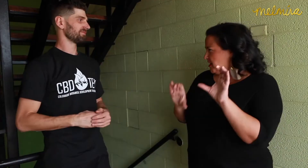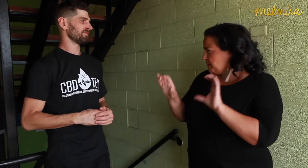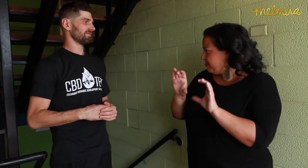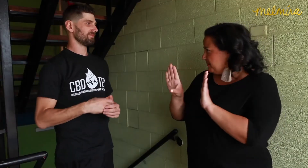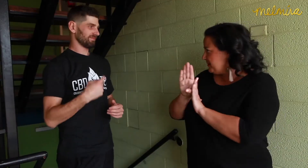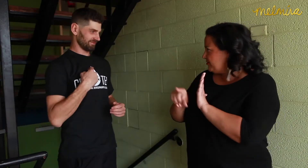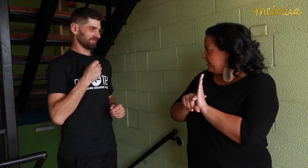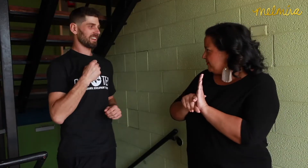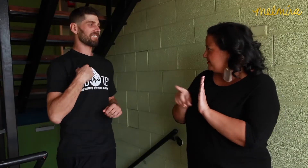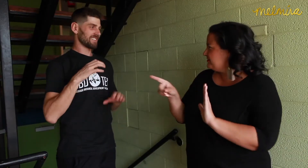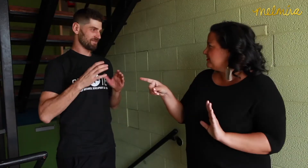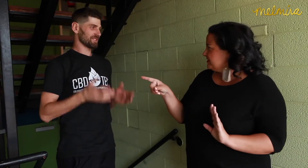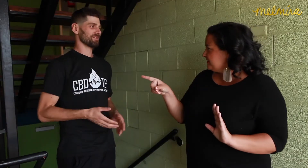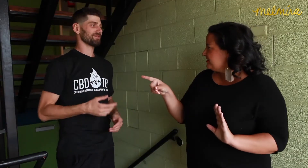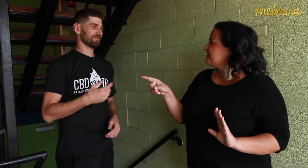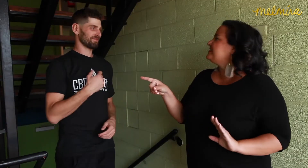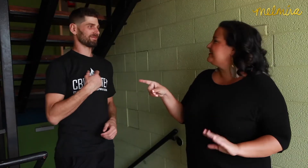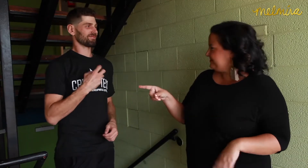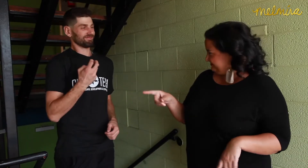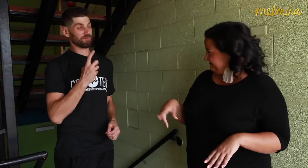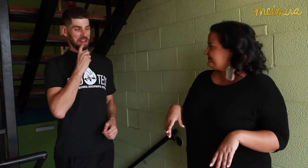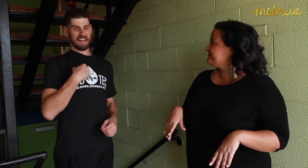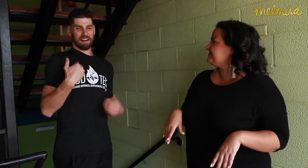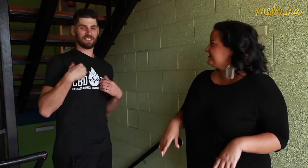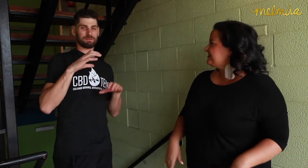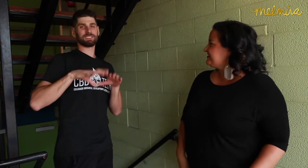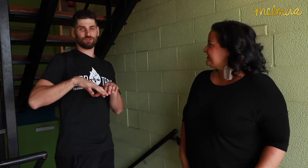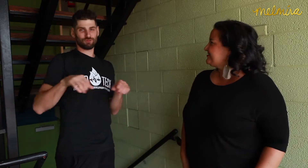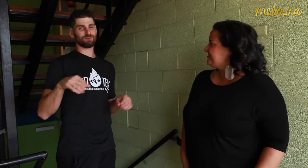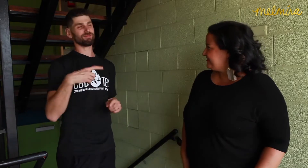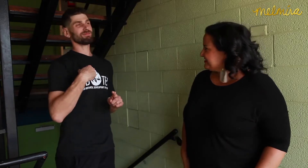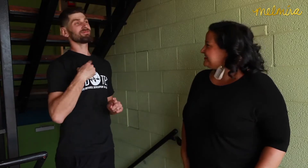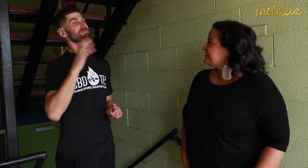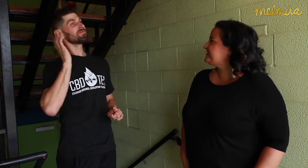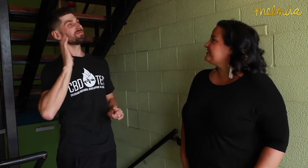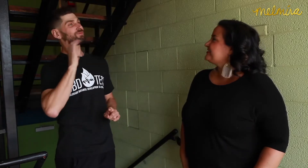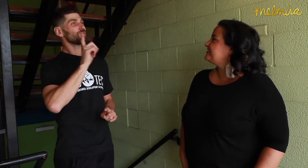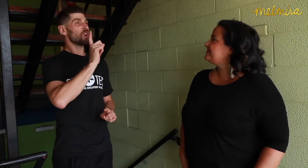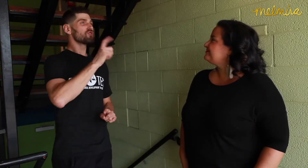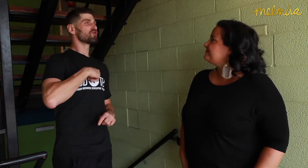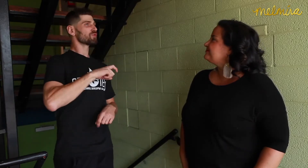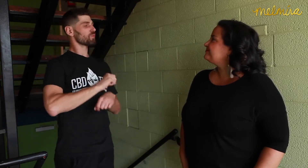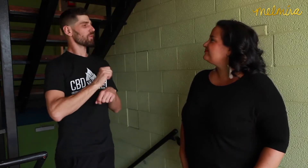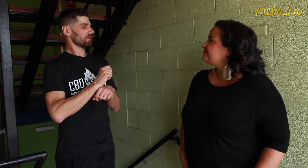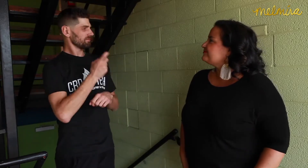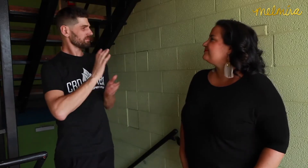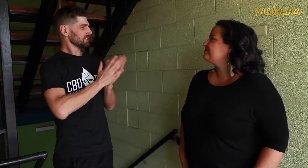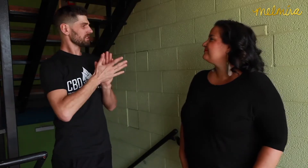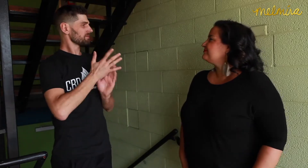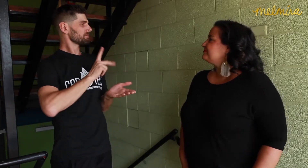Do you have a background in chemistry? Yes. I'm a chemist. I actually have a degree in chemistry and I used to work